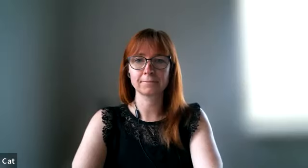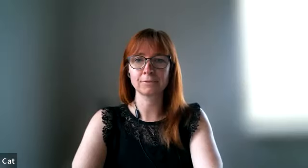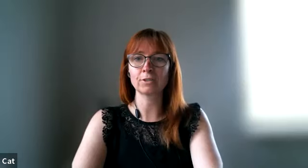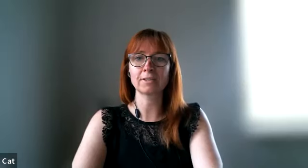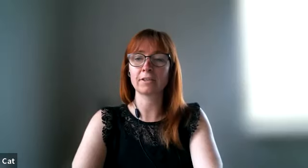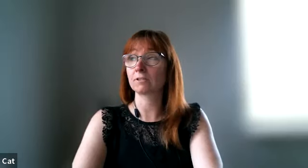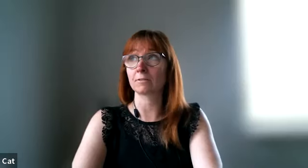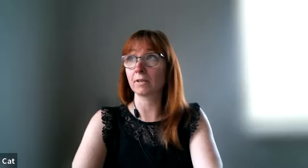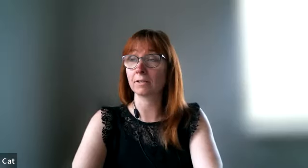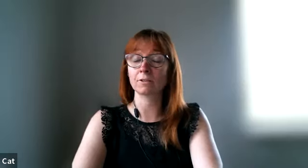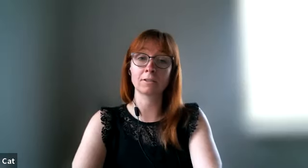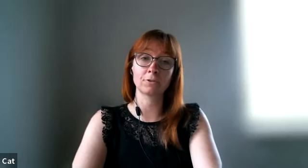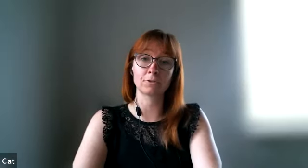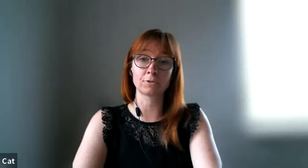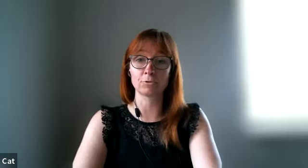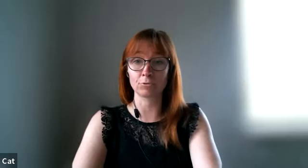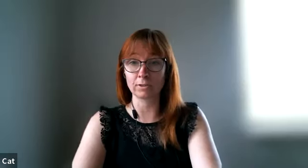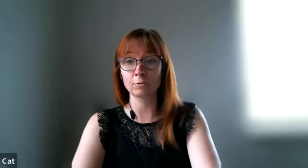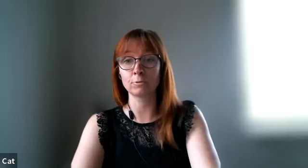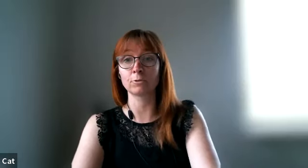not that things doesn't matter not that you're not supposed to help or